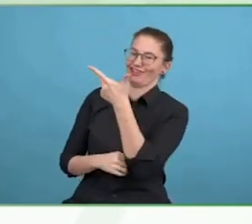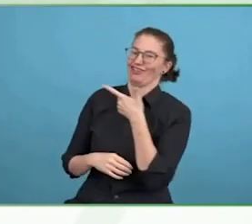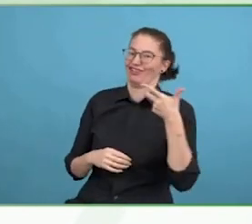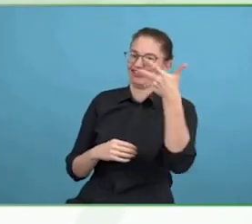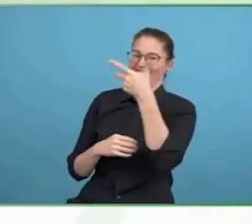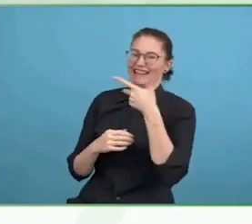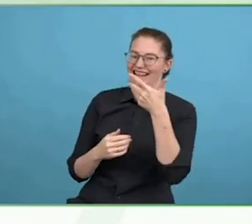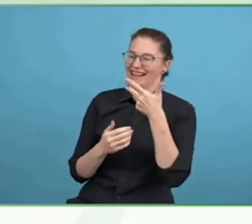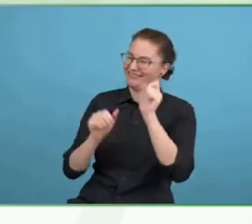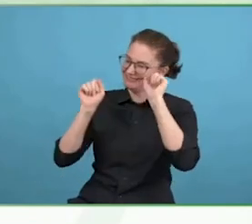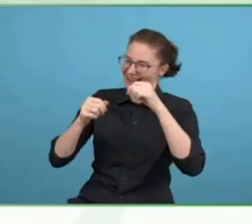That is so critical.